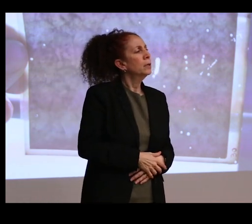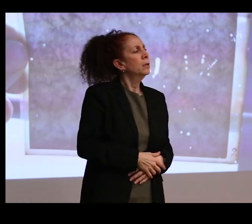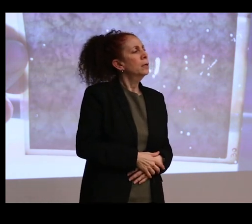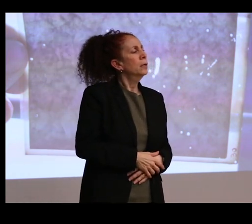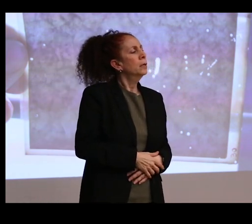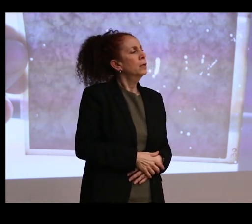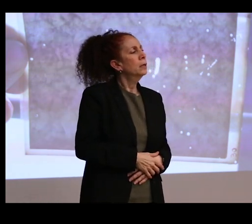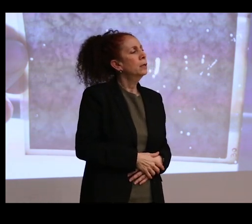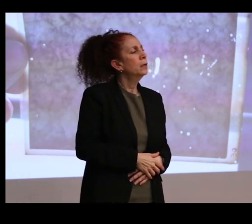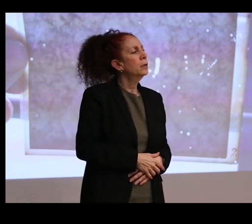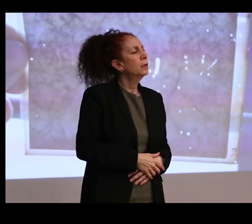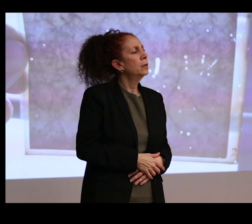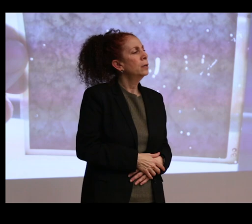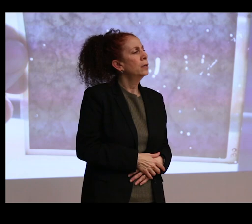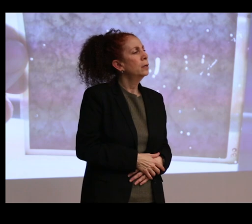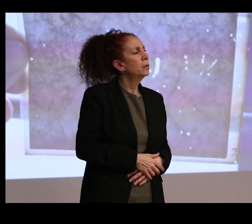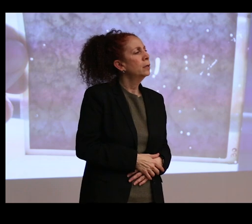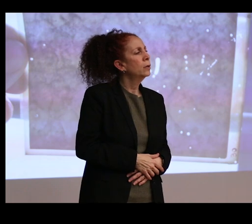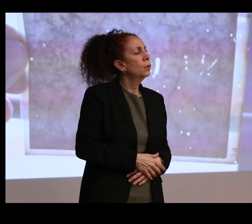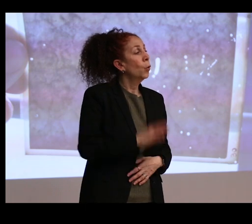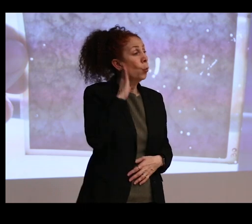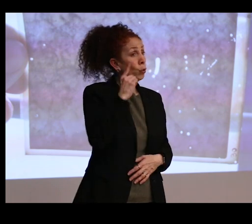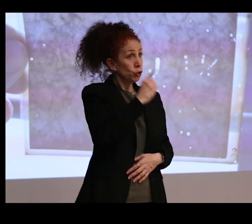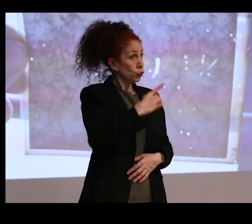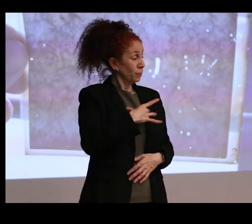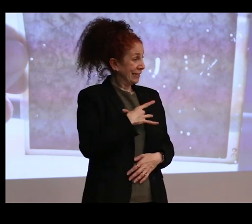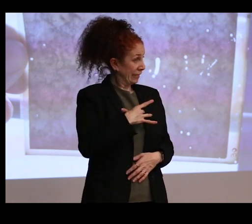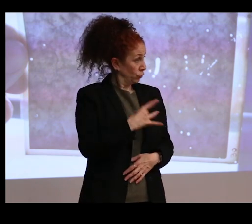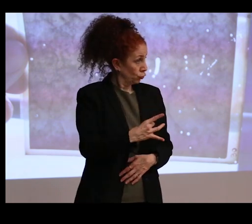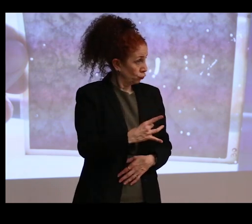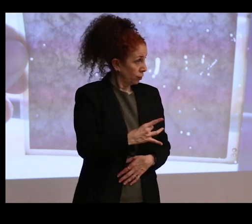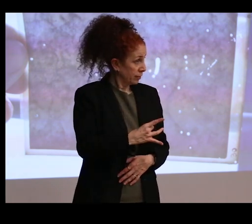but I was particularly interested in the particularity